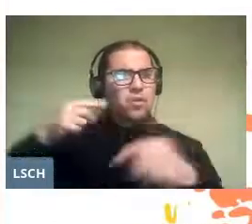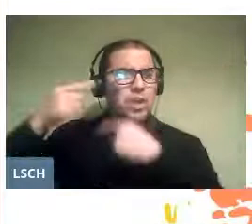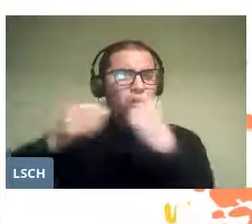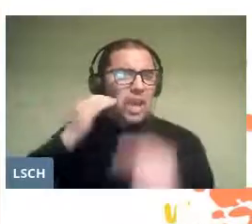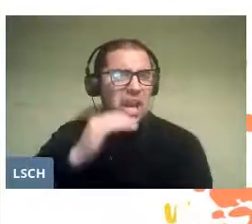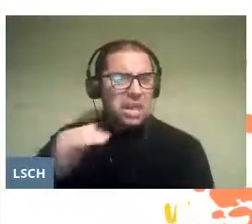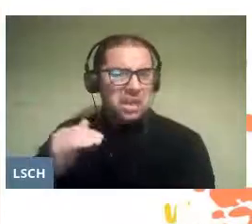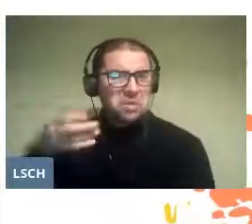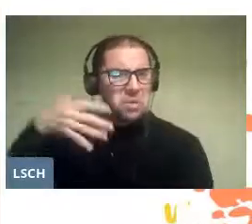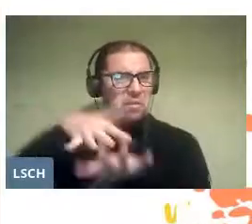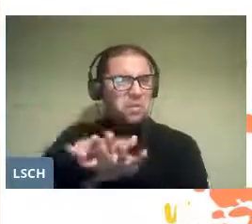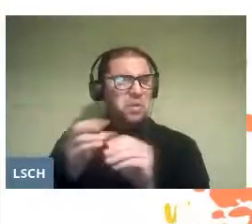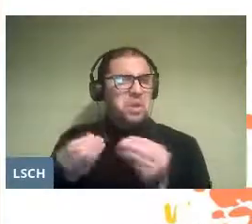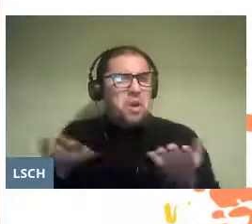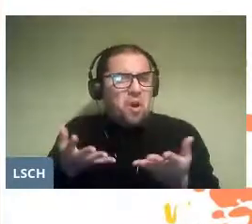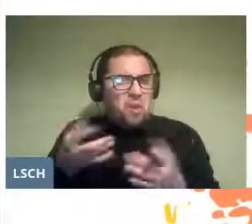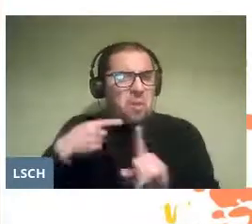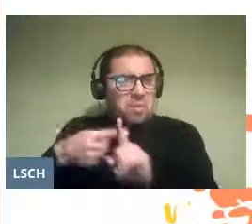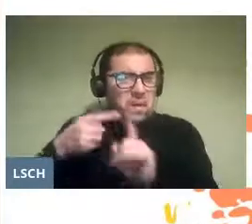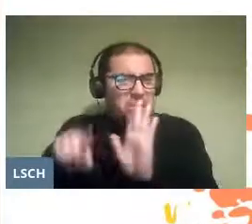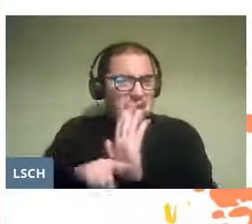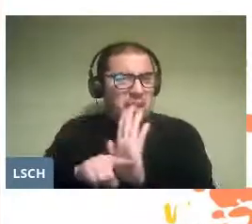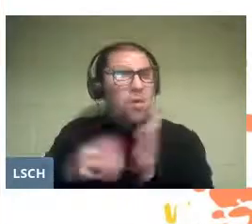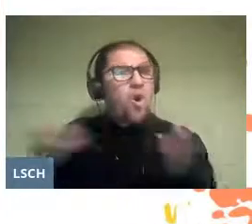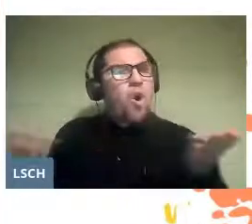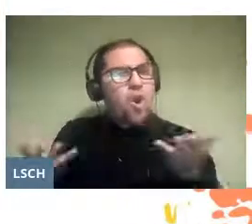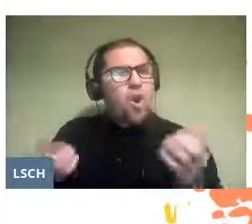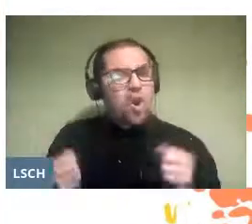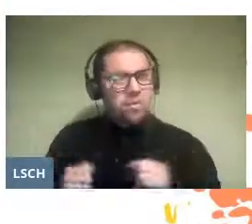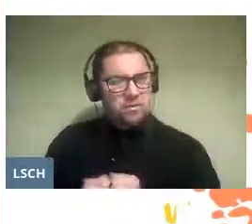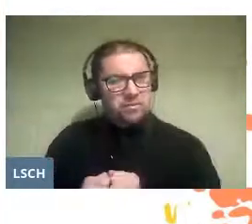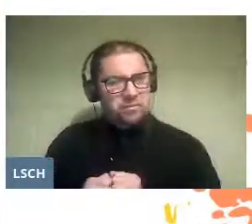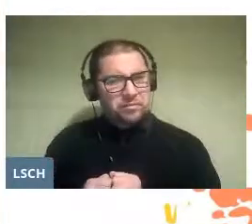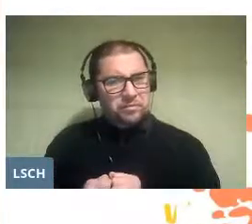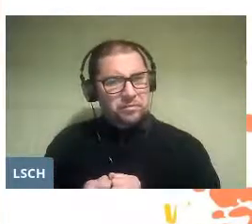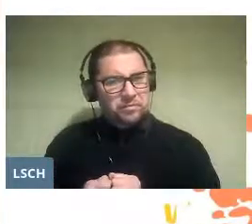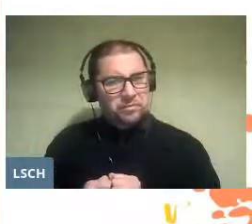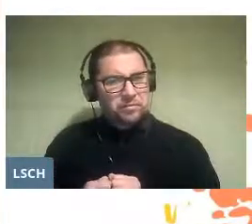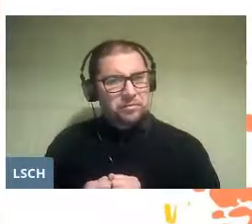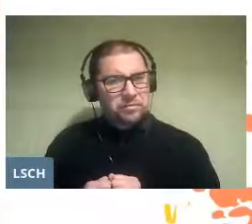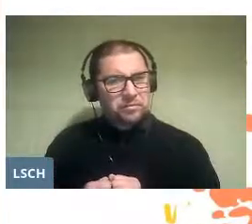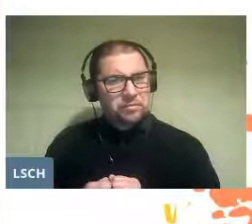after your children had sung Carmen.